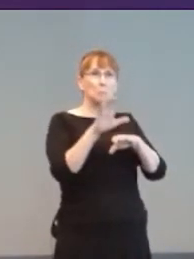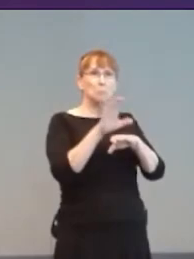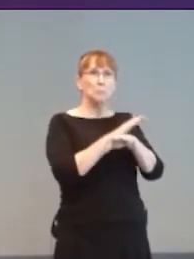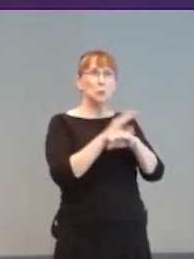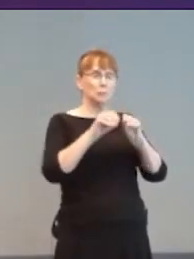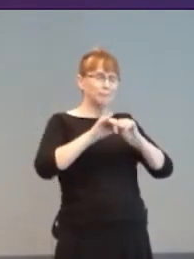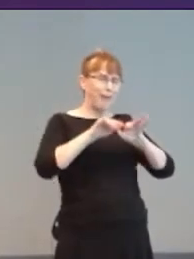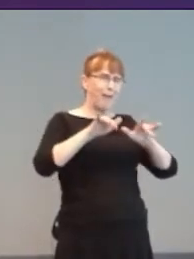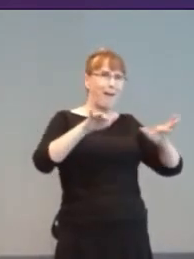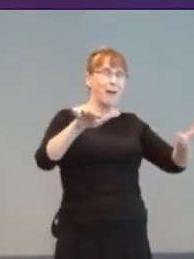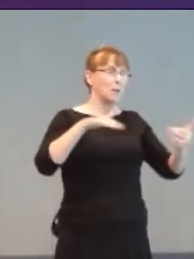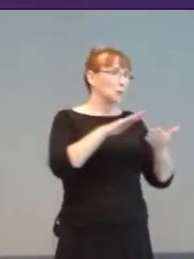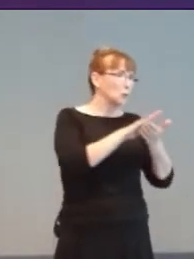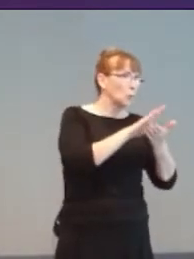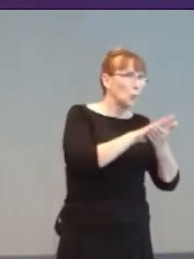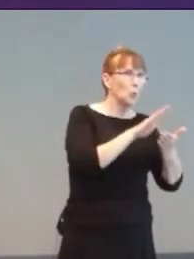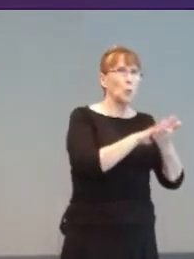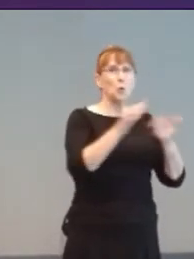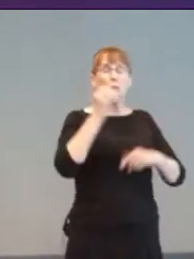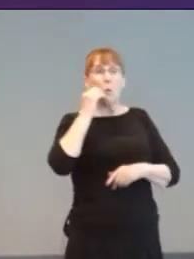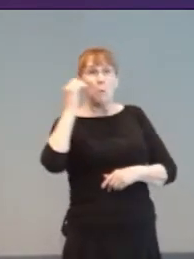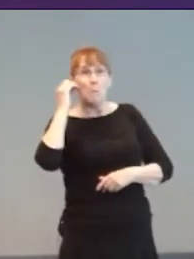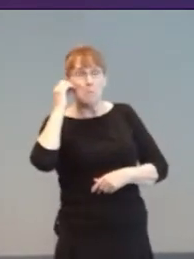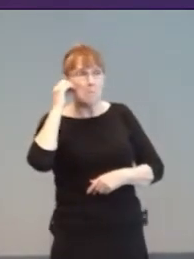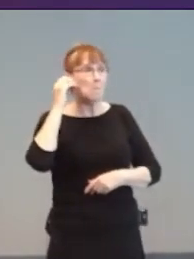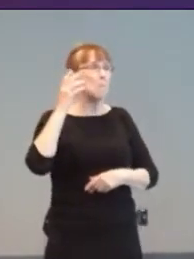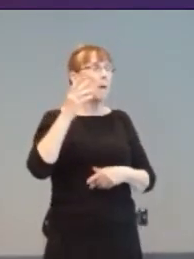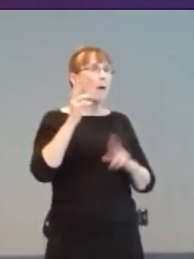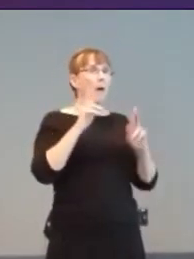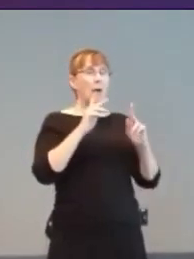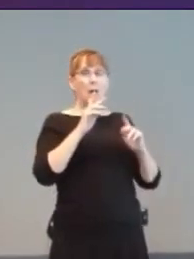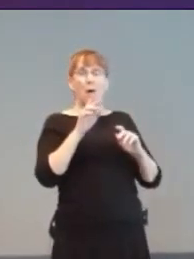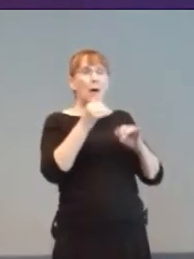a cottage industry of accessible hardware and software flourished.